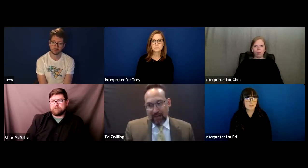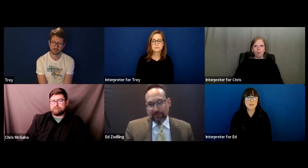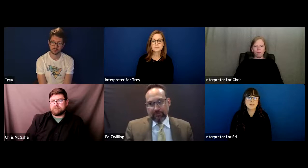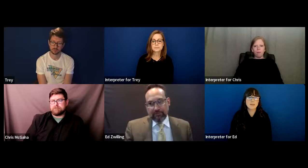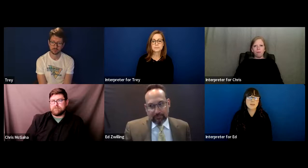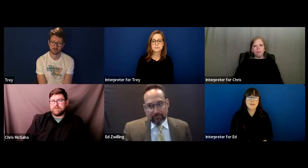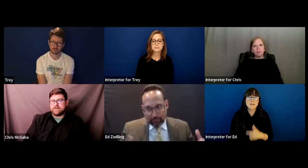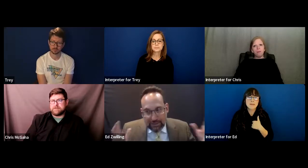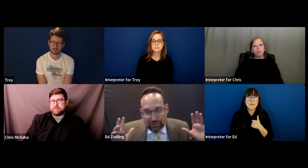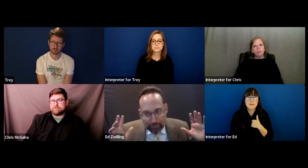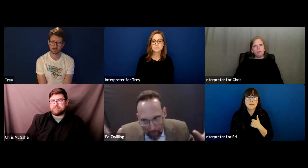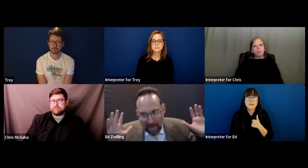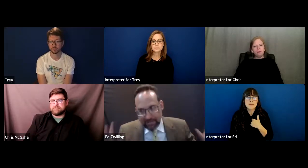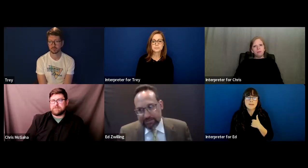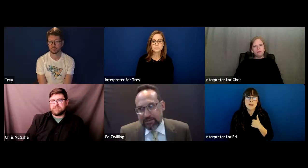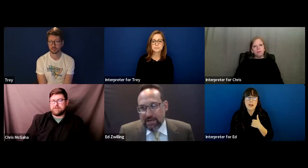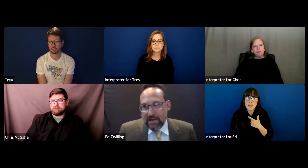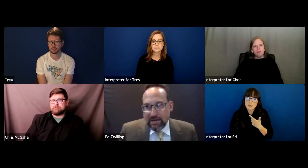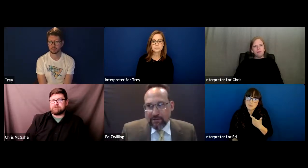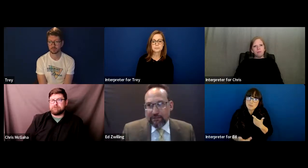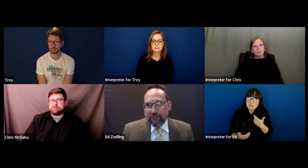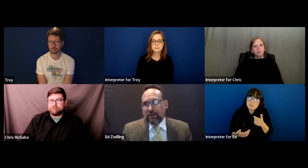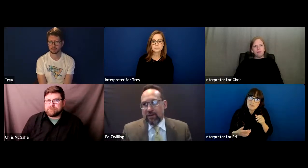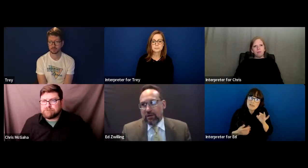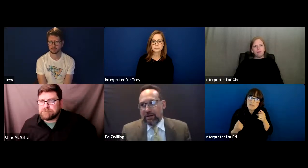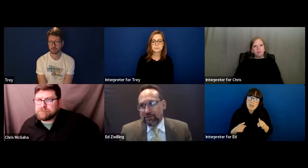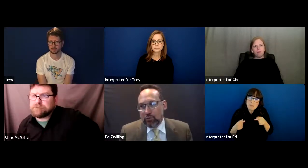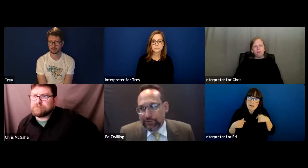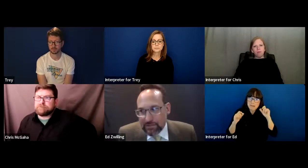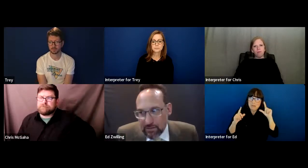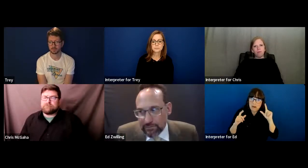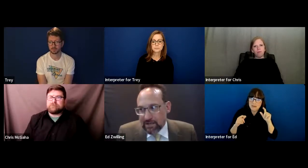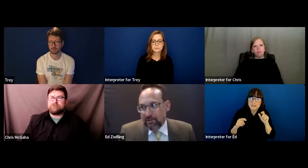I would be surprised if, you know, a school system saying